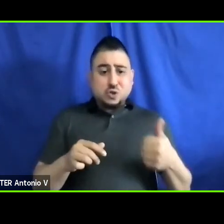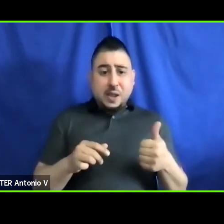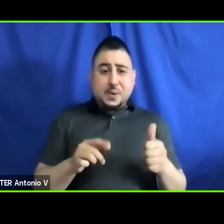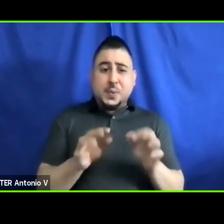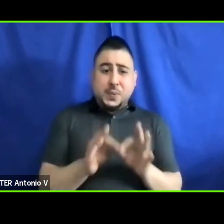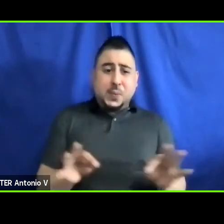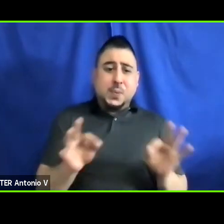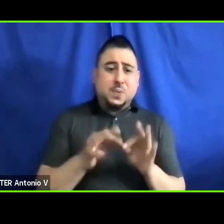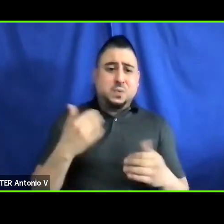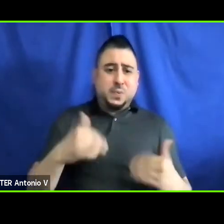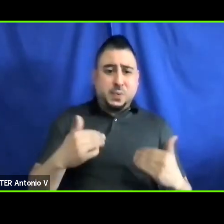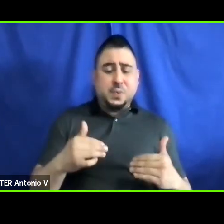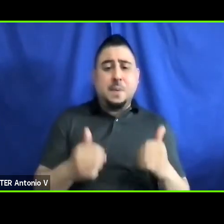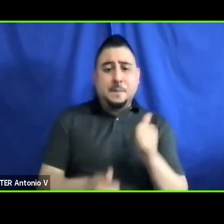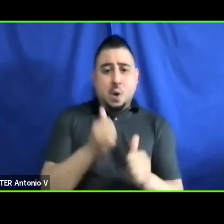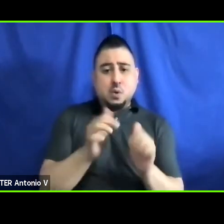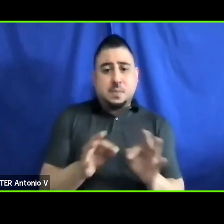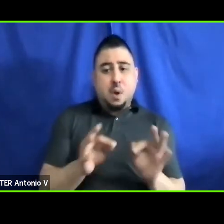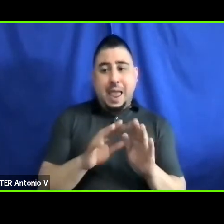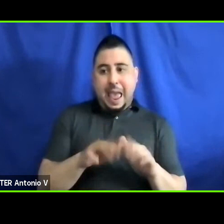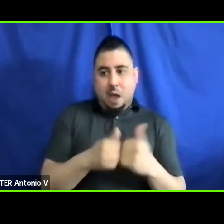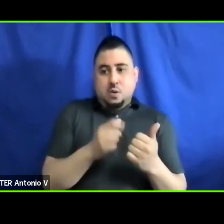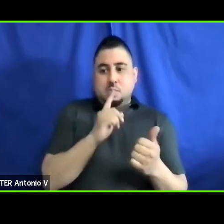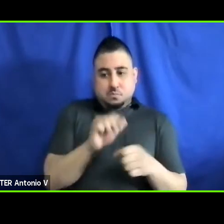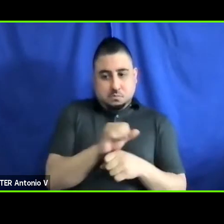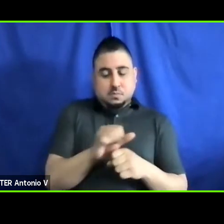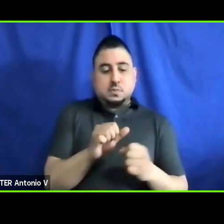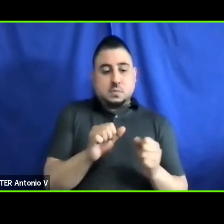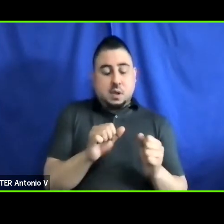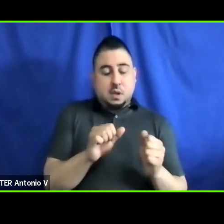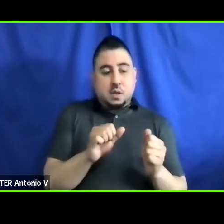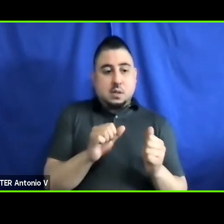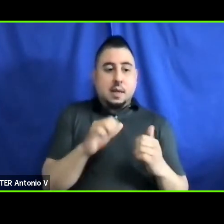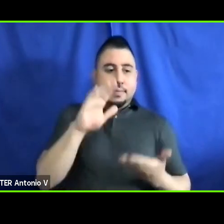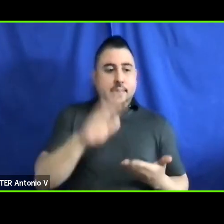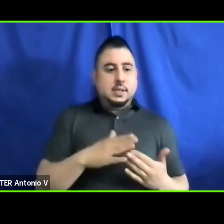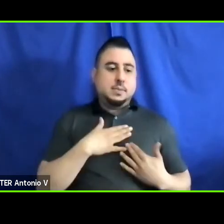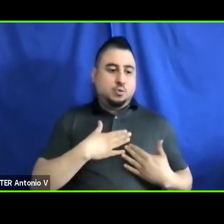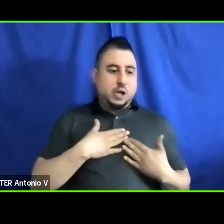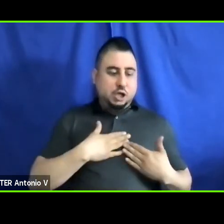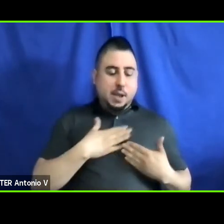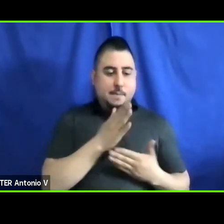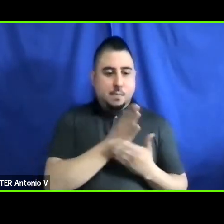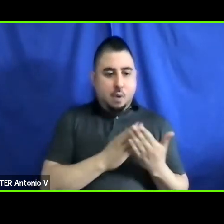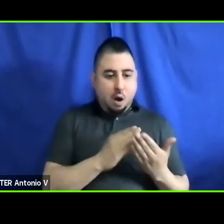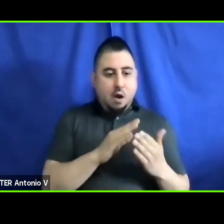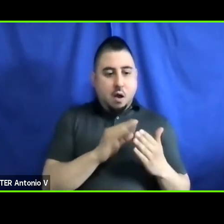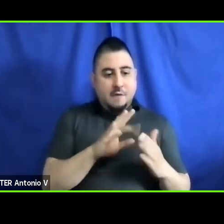is one of the most important and, perhaps, least appreciated components of employment